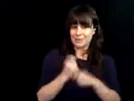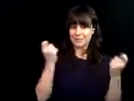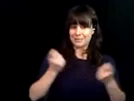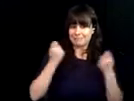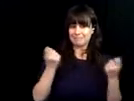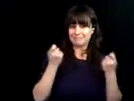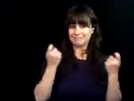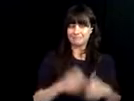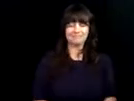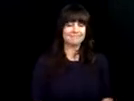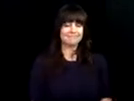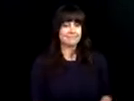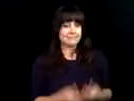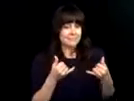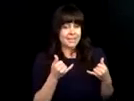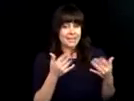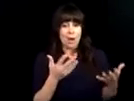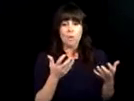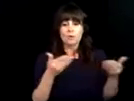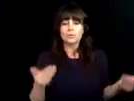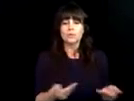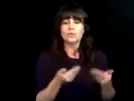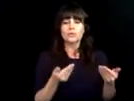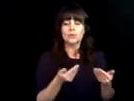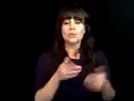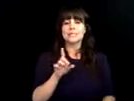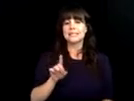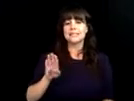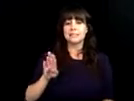workplace every day. We would like to wish dbvi